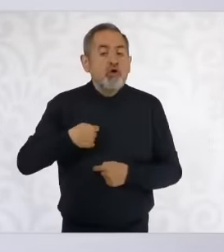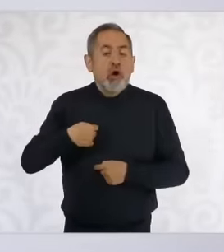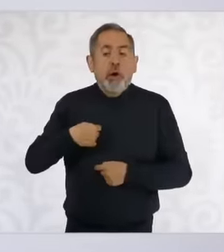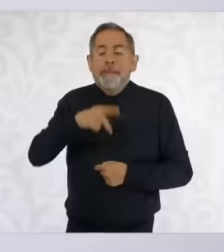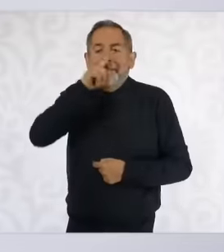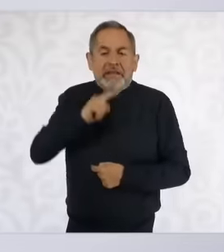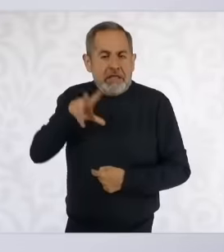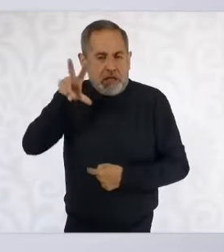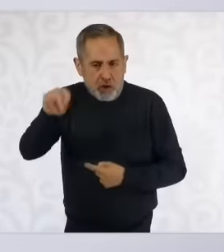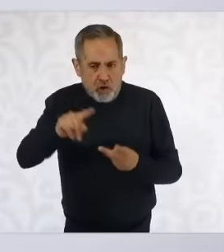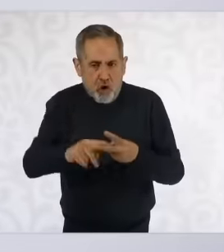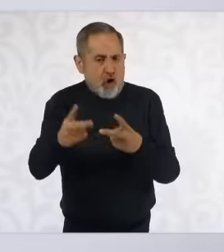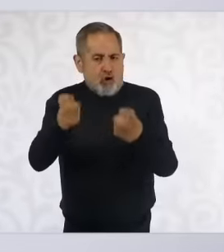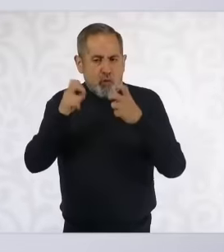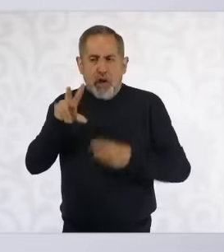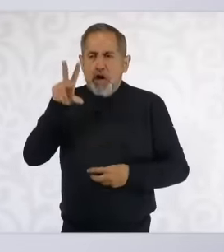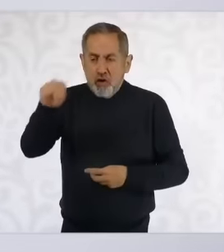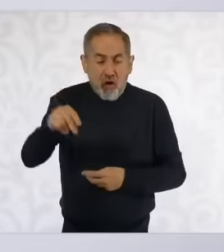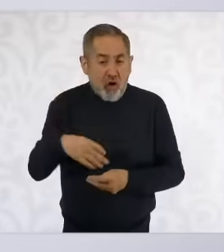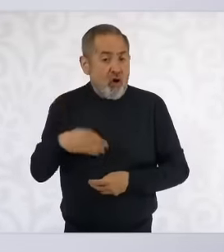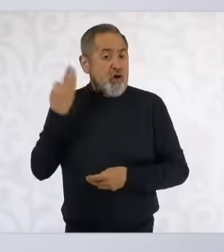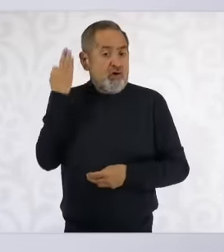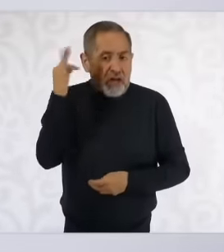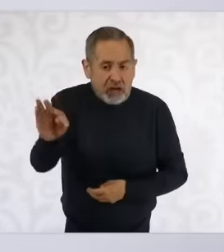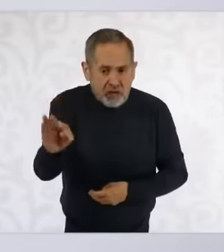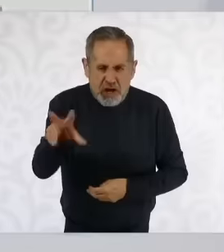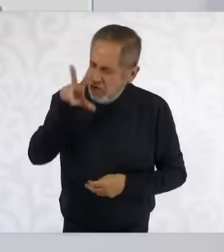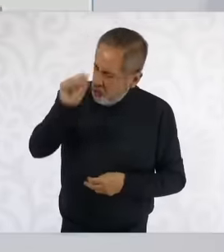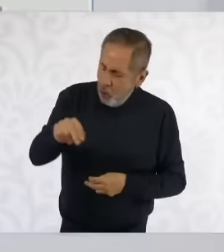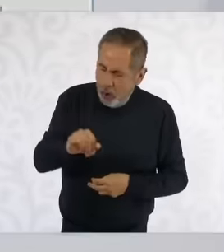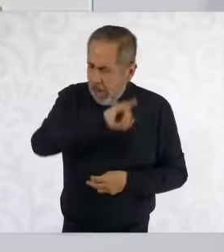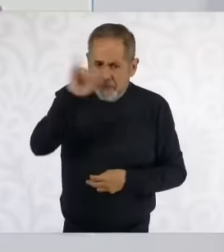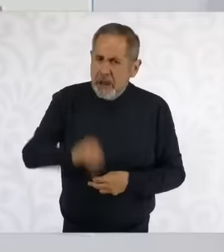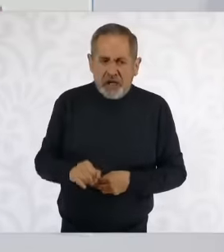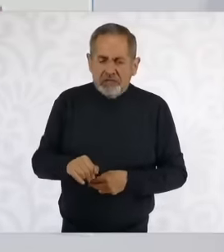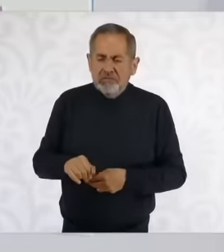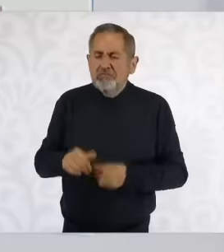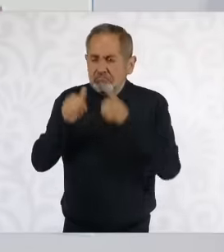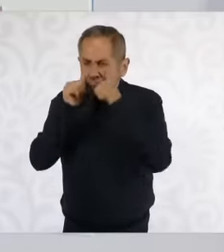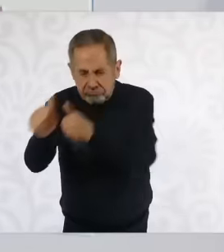never betray the people of Mexico Mexico and as long as they do not betray the